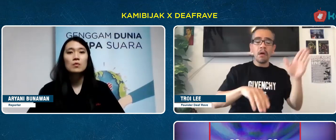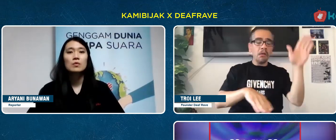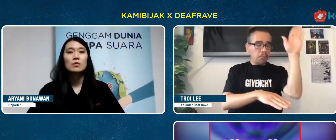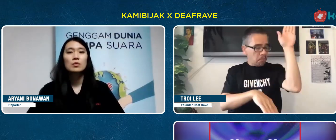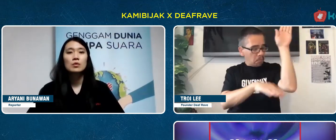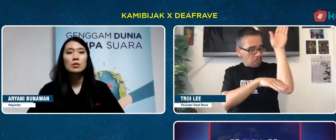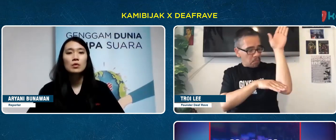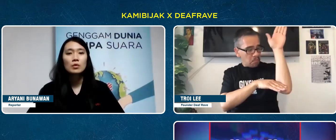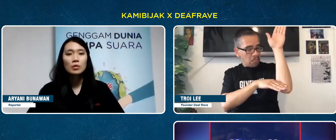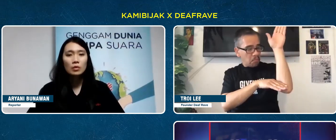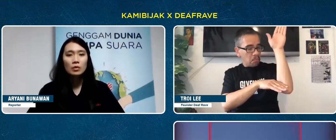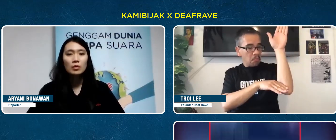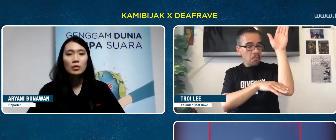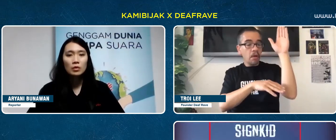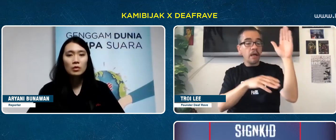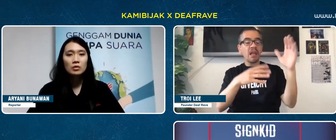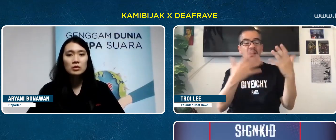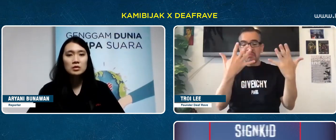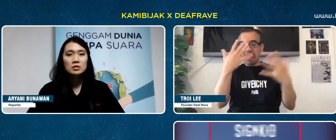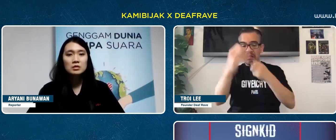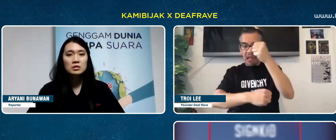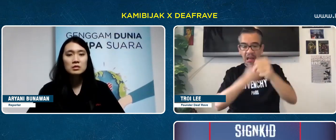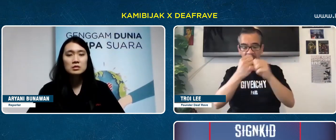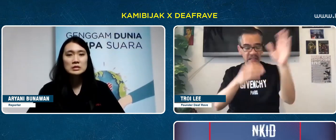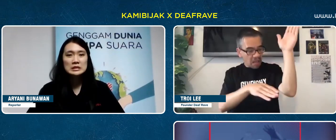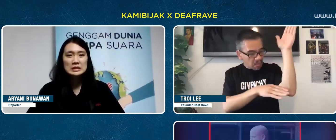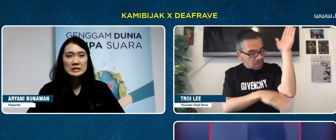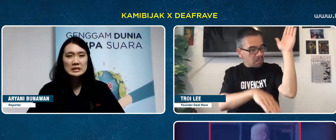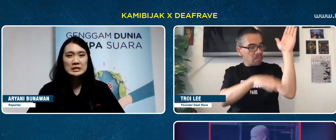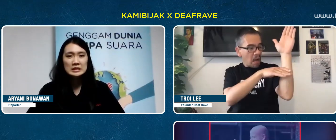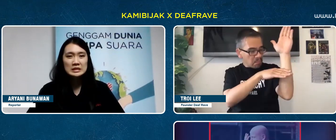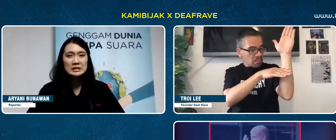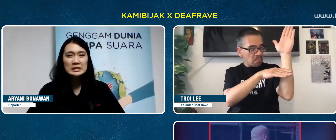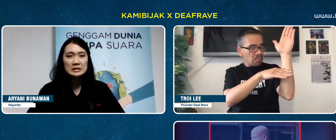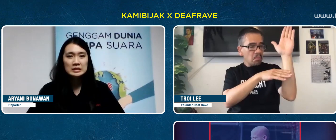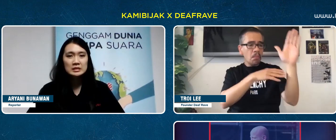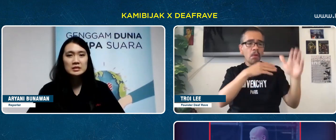The show is little, 5 years later, it's still a little.